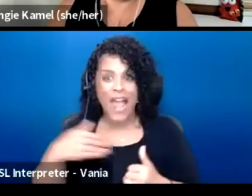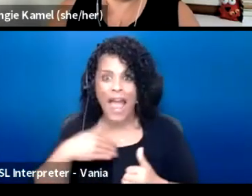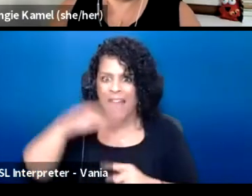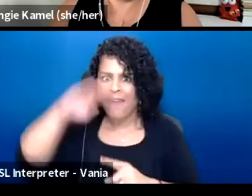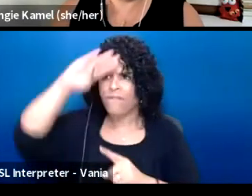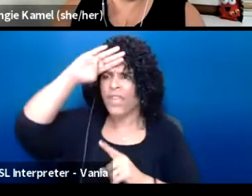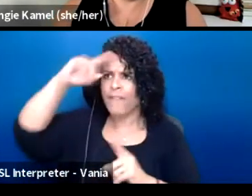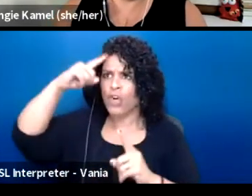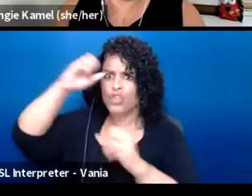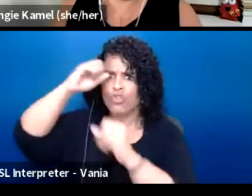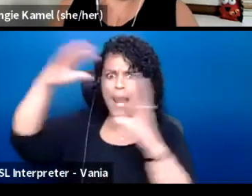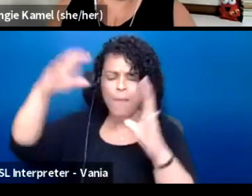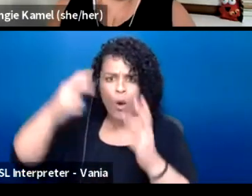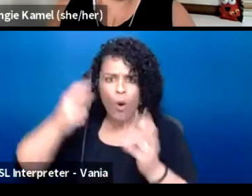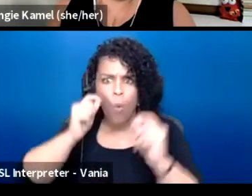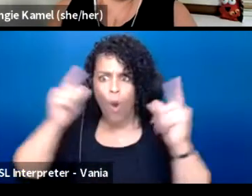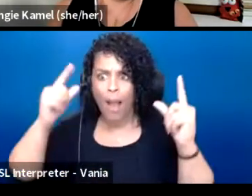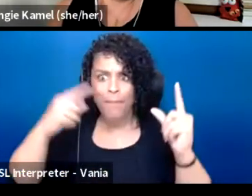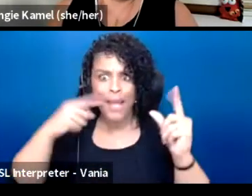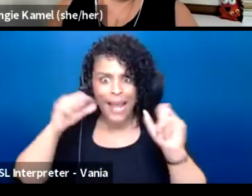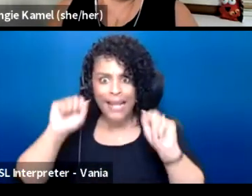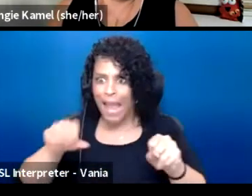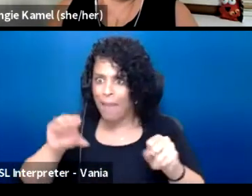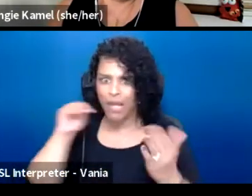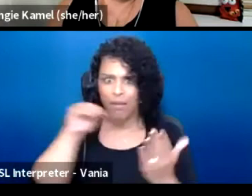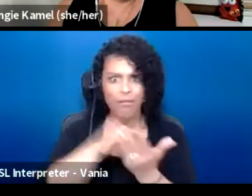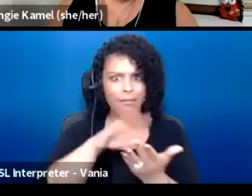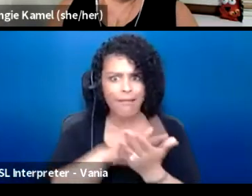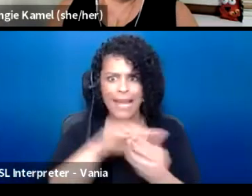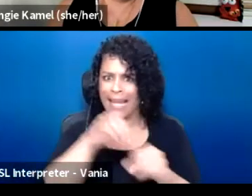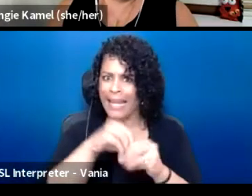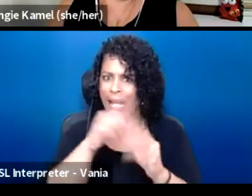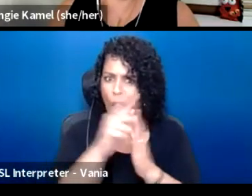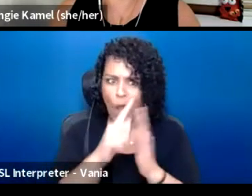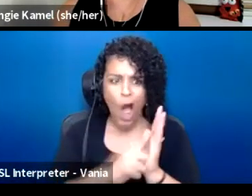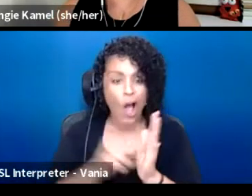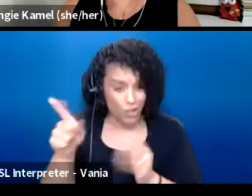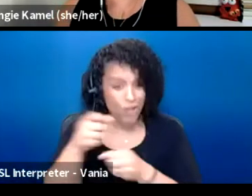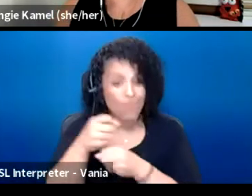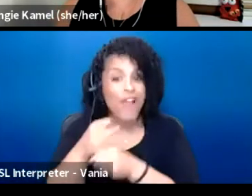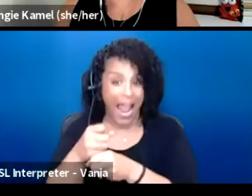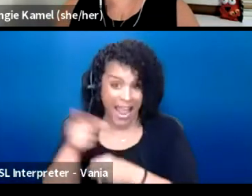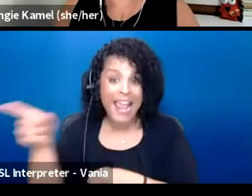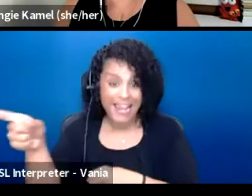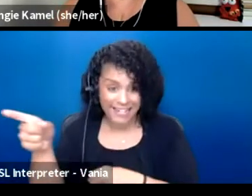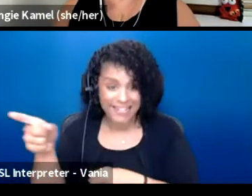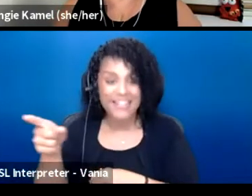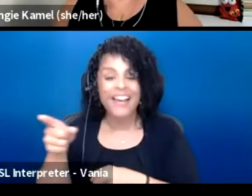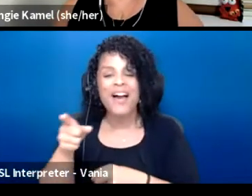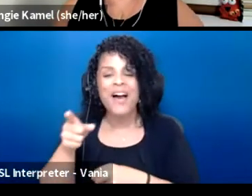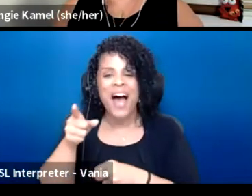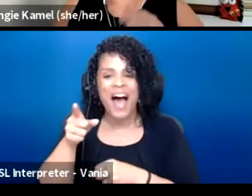She was like, oh my gosh, it could be a piece of legislation. So she's created a piece of legislation called artists as second responders.